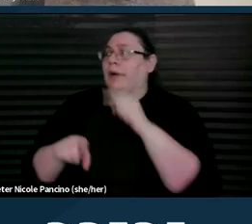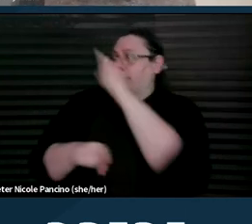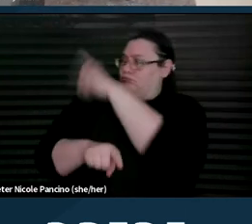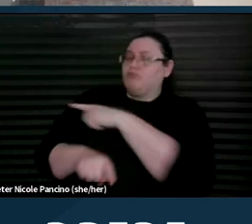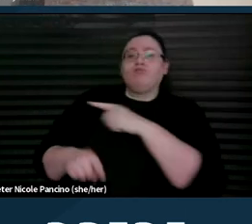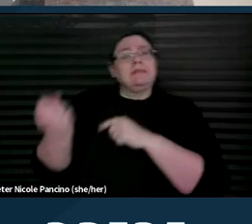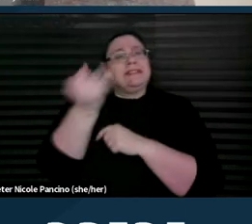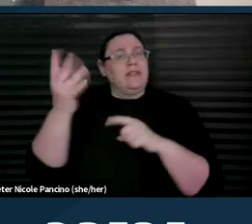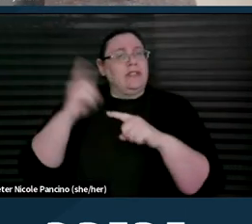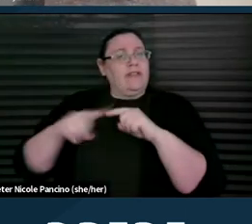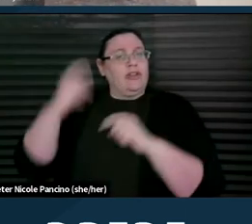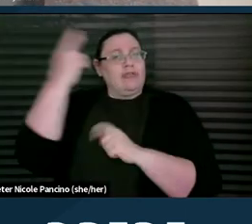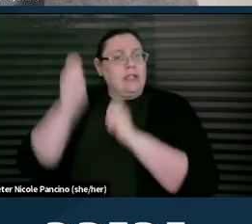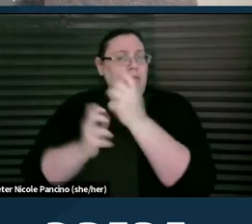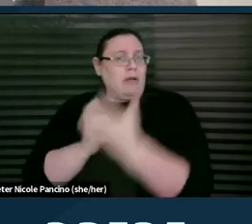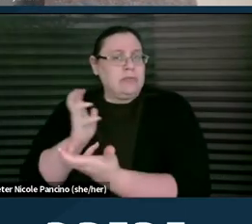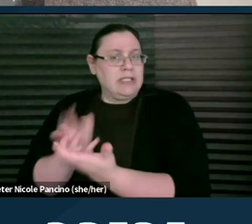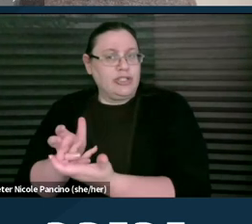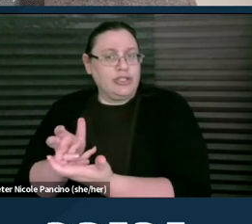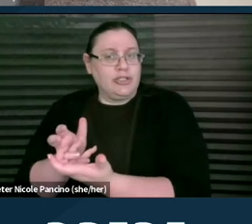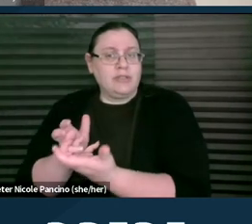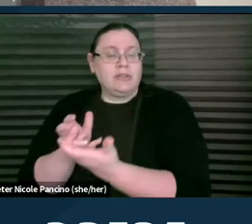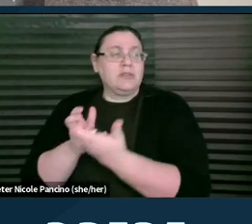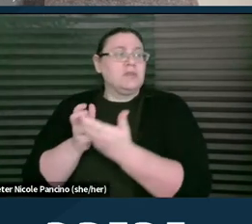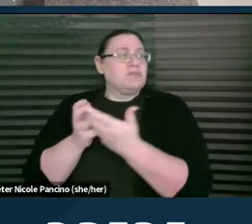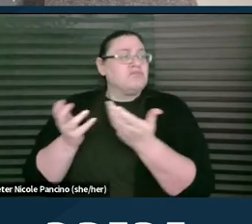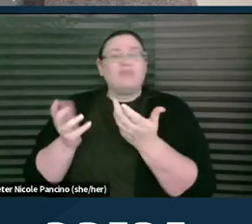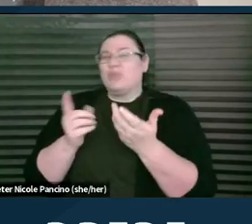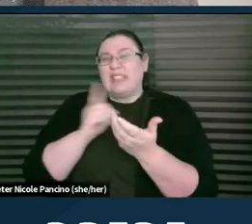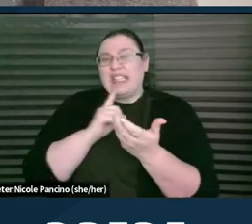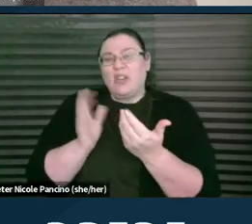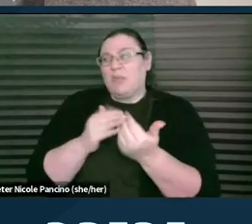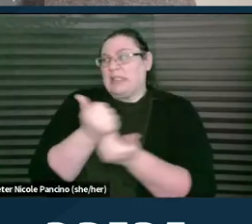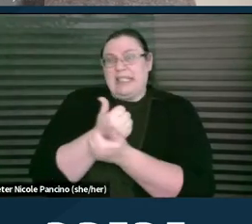of reasonable accommodations, but pretty much anything could be consider,